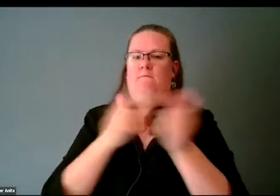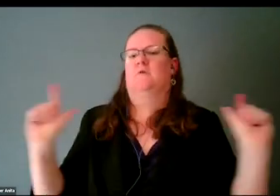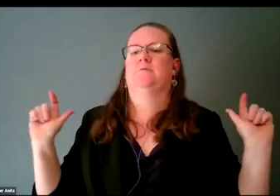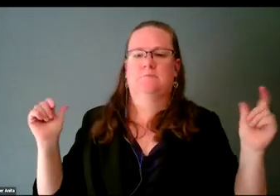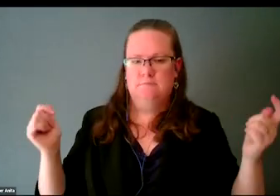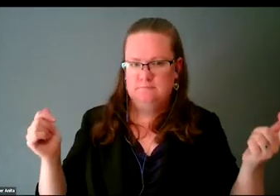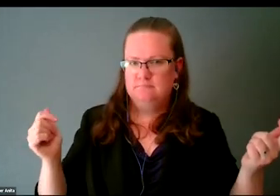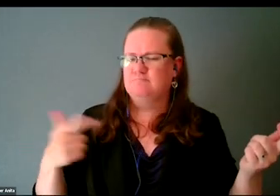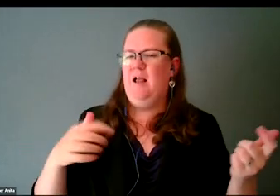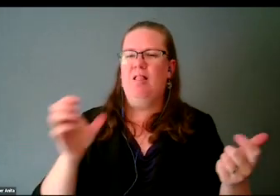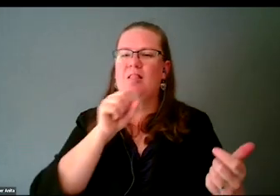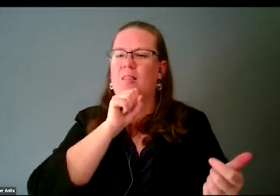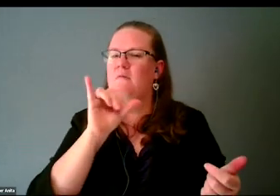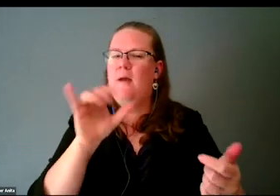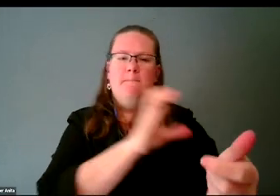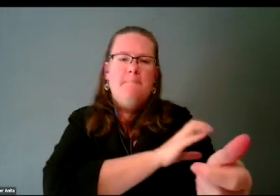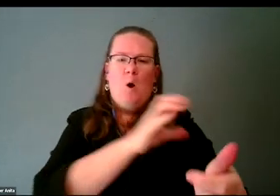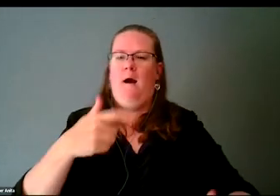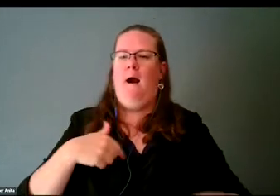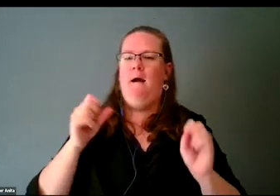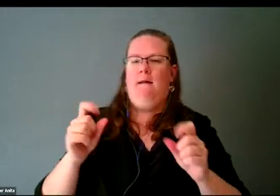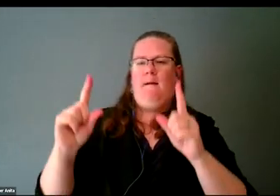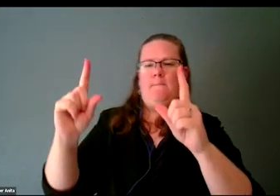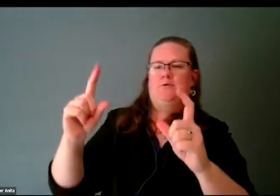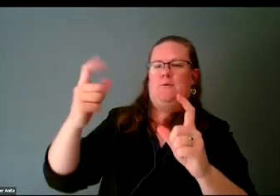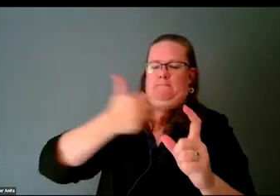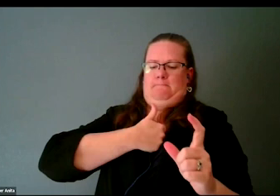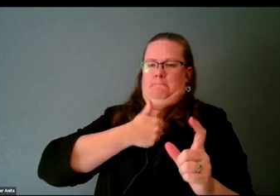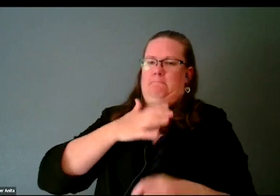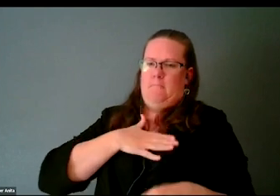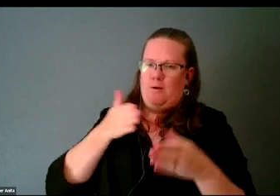to take the photos the way I want to take them. Photo taken. Switch to back camera.